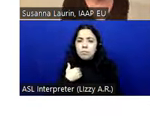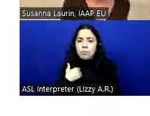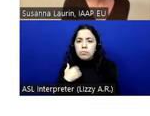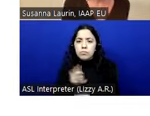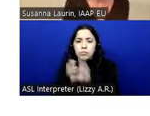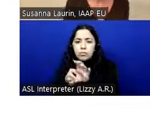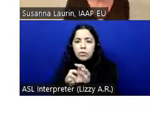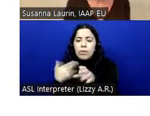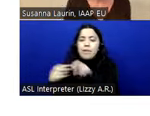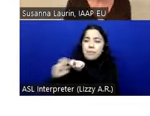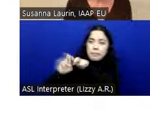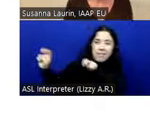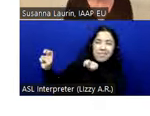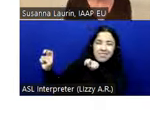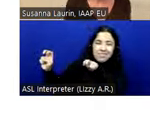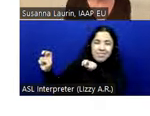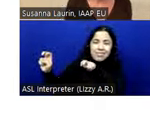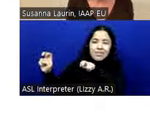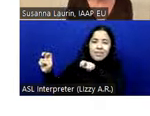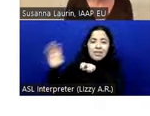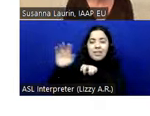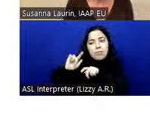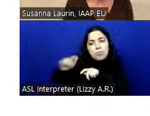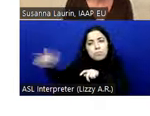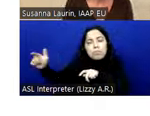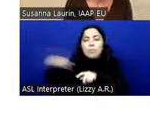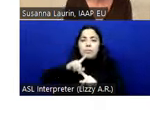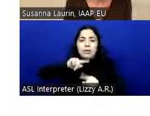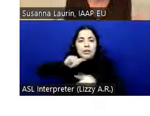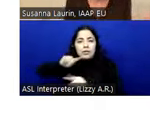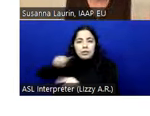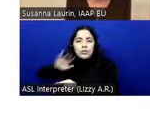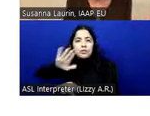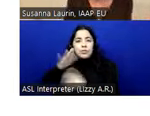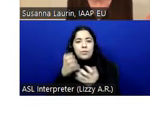have a little panel of members who respond to the questions from the audience. But we have no real,